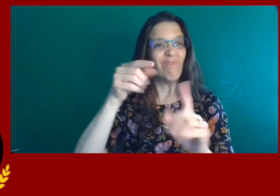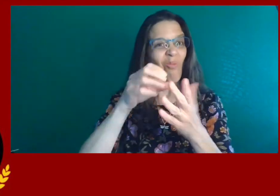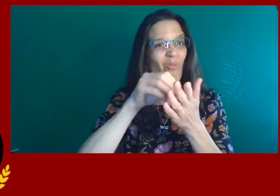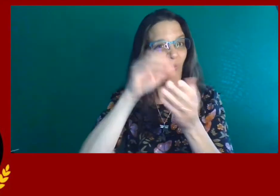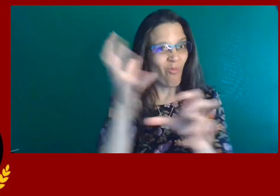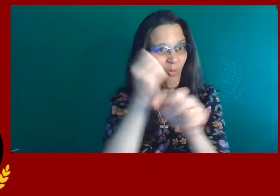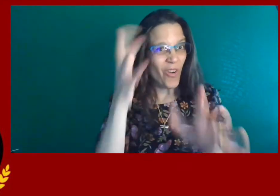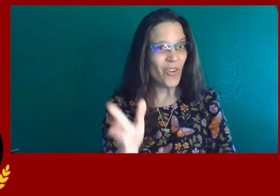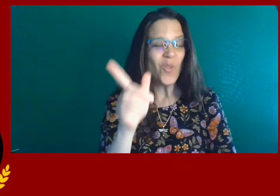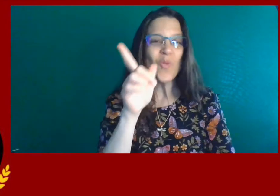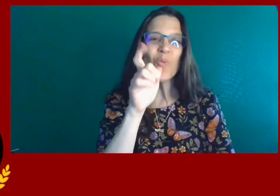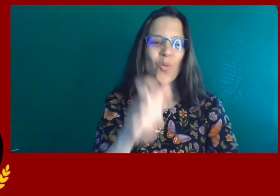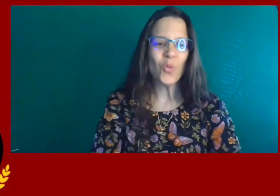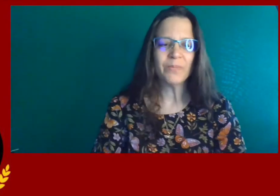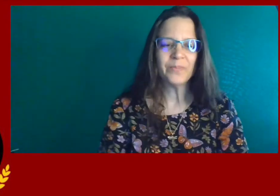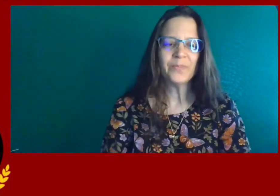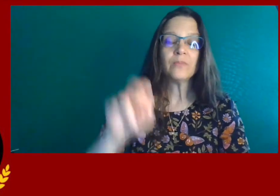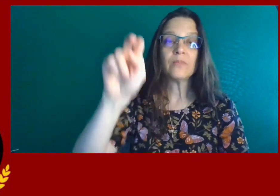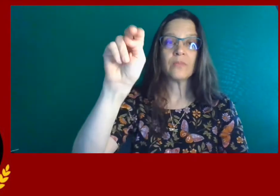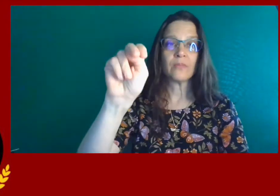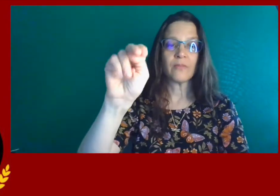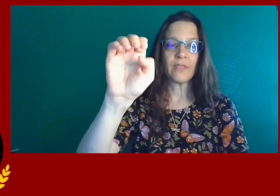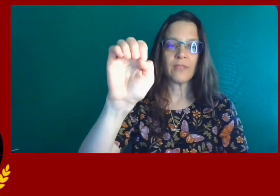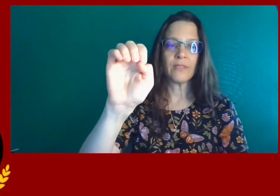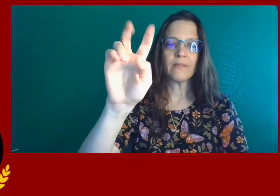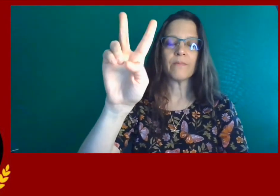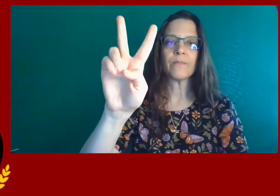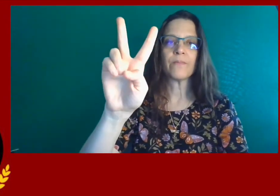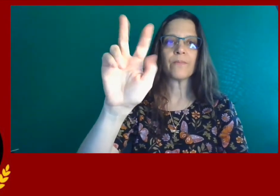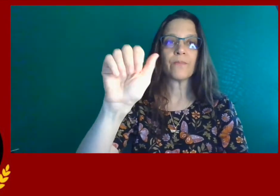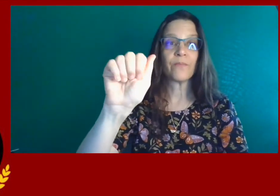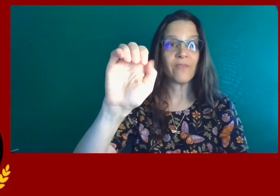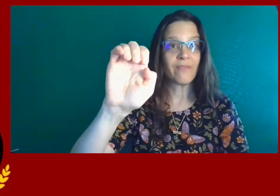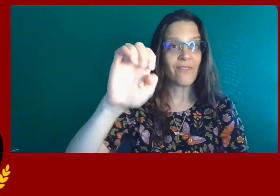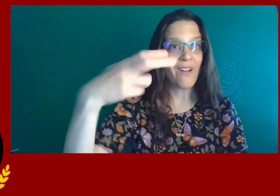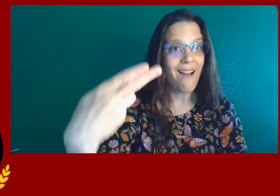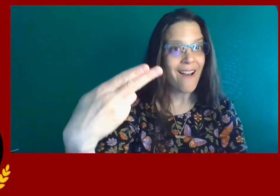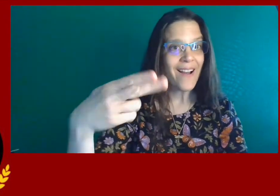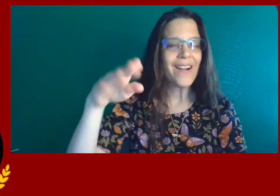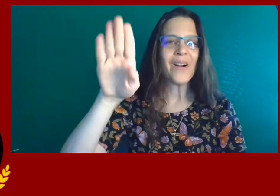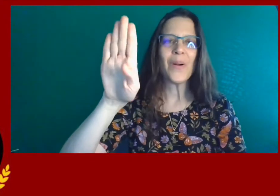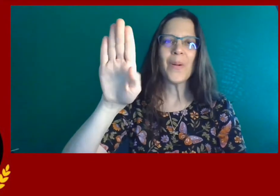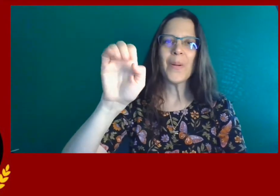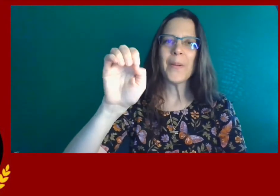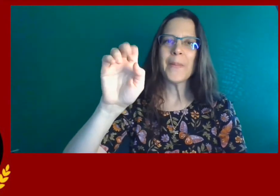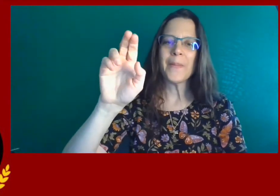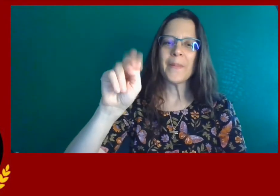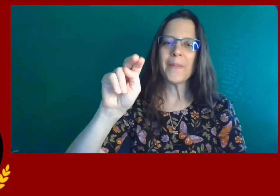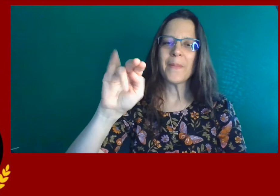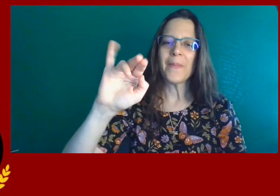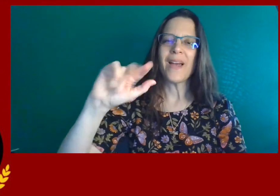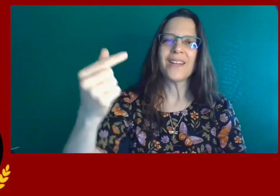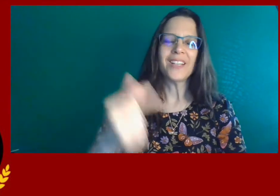Very proud to announce that the winner is Nevaeh Benning.